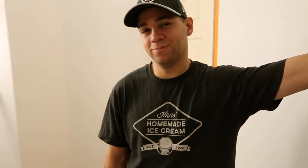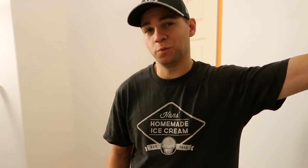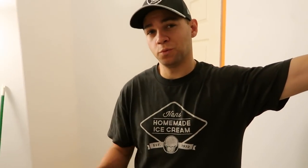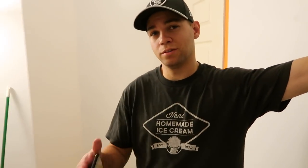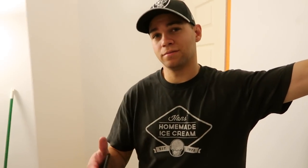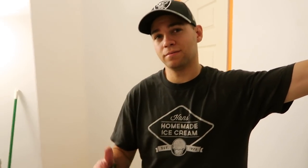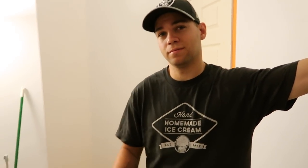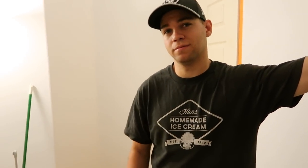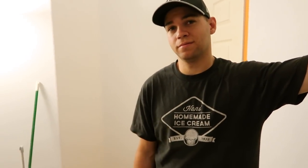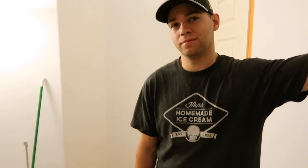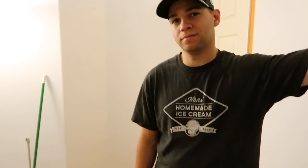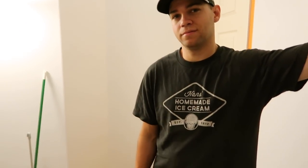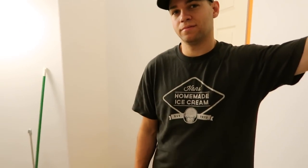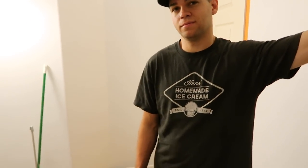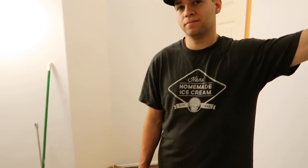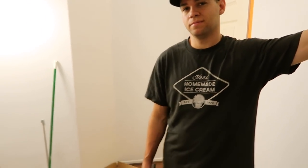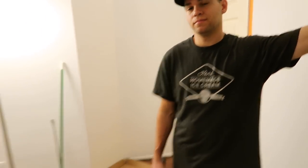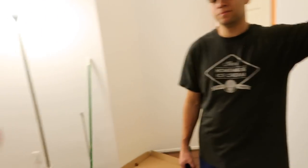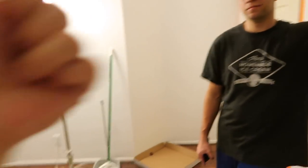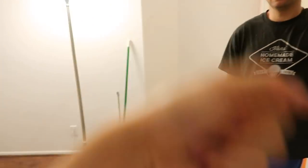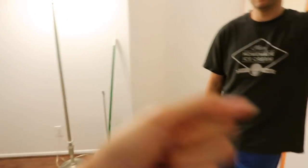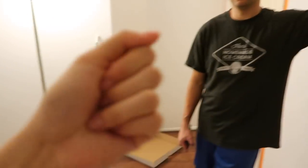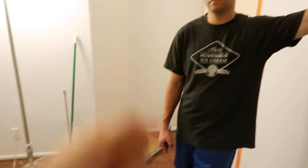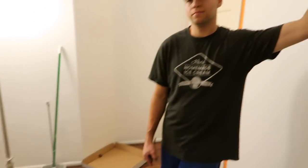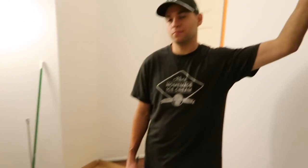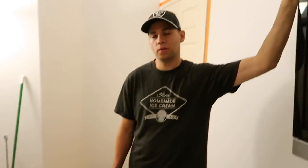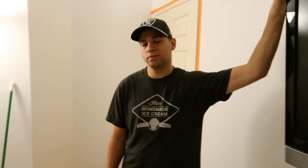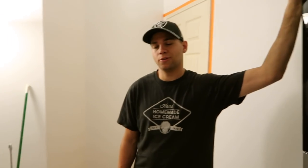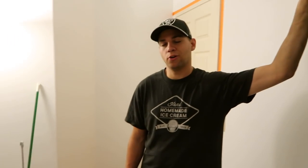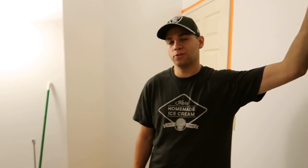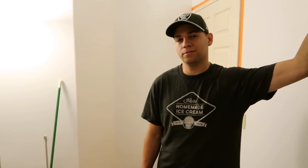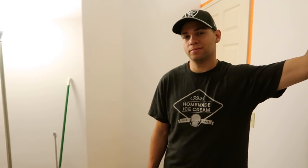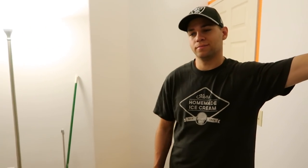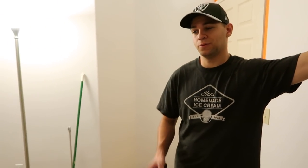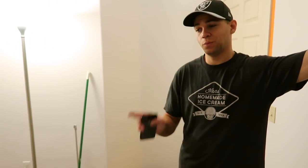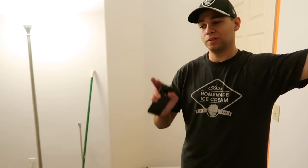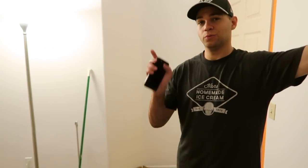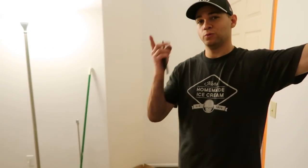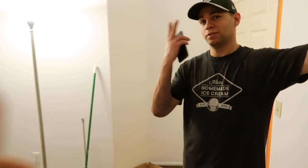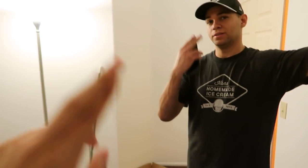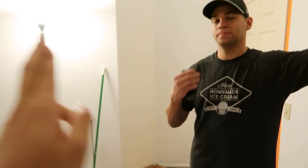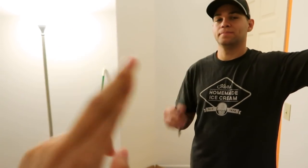You okay? E: sorry It's all good. Ready to sleep? E: I'm ready